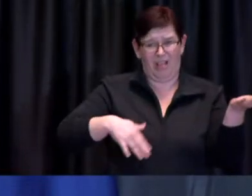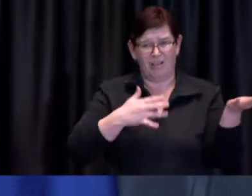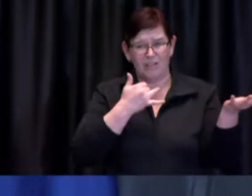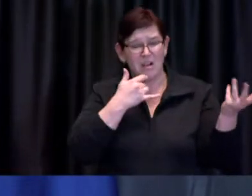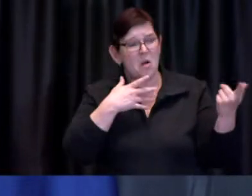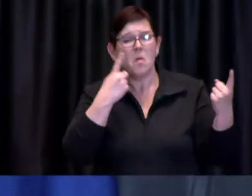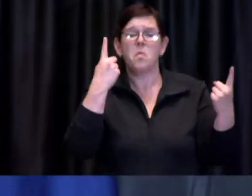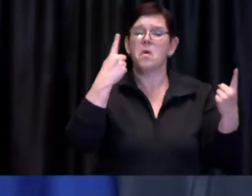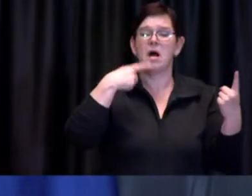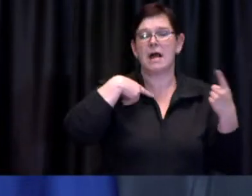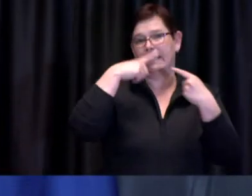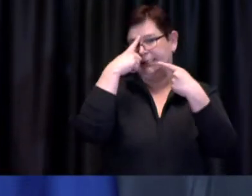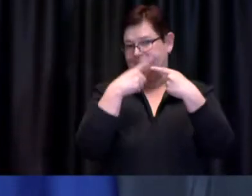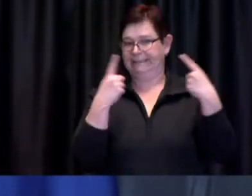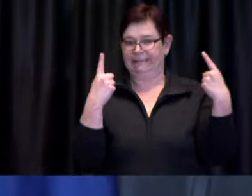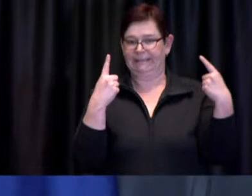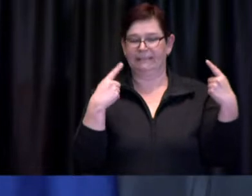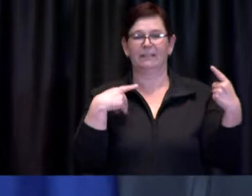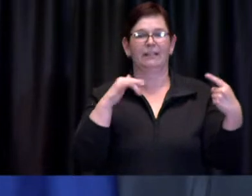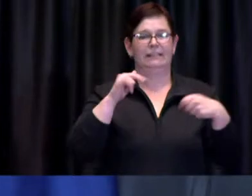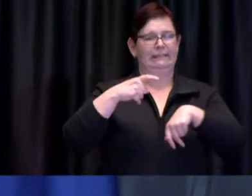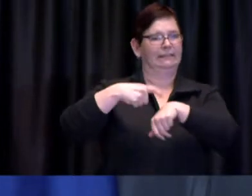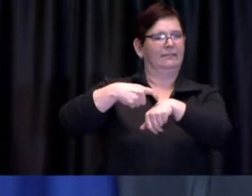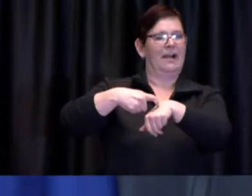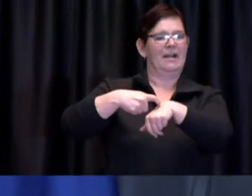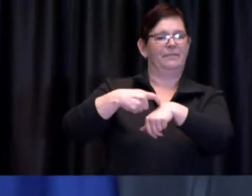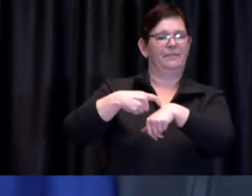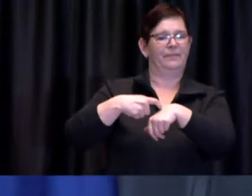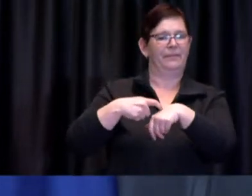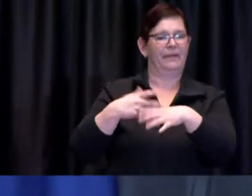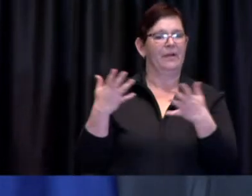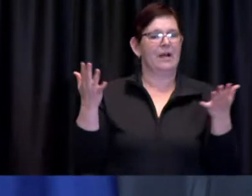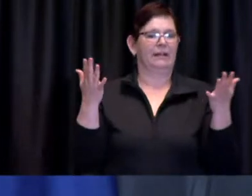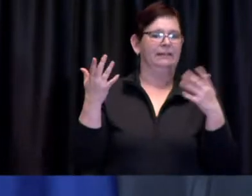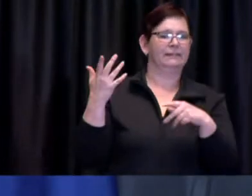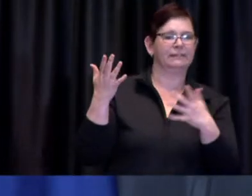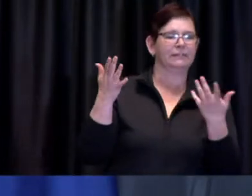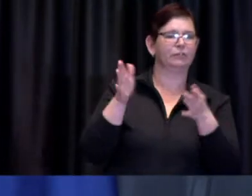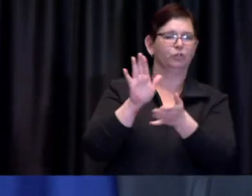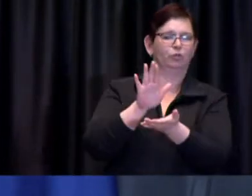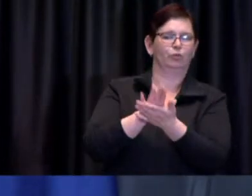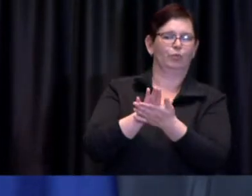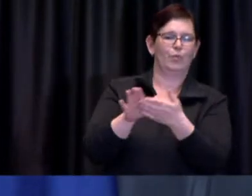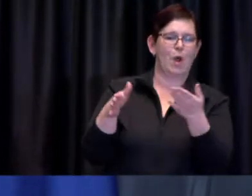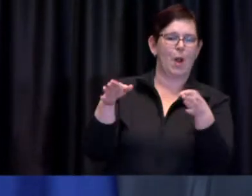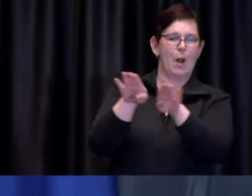the timing of the school closure and when it was explained to me the urgency of that situation in